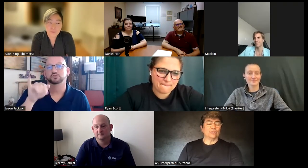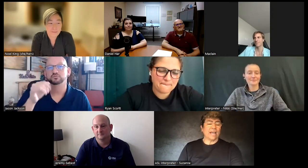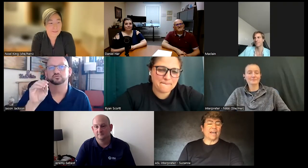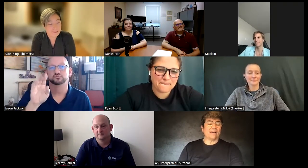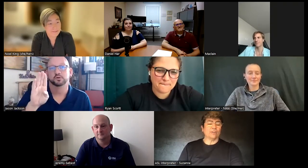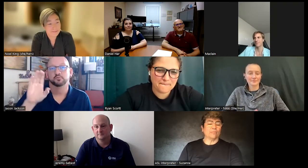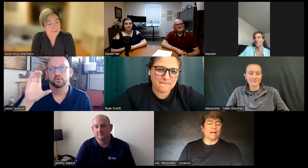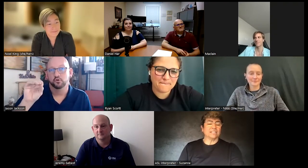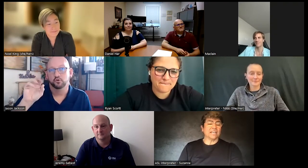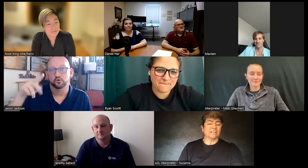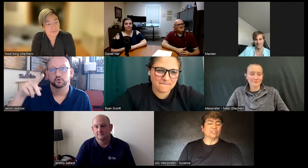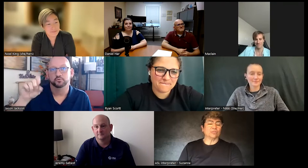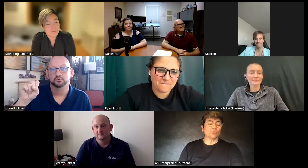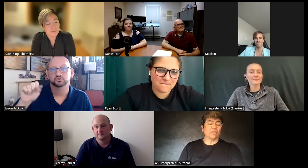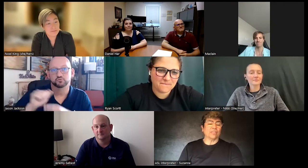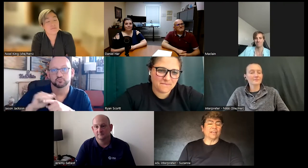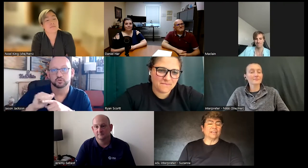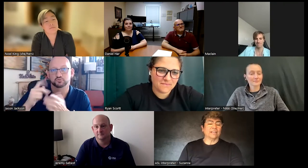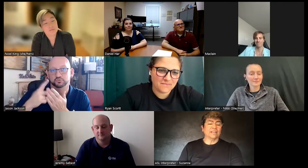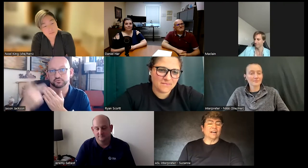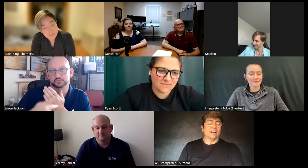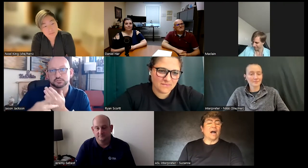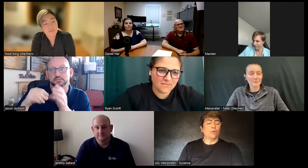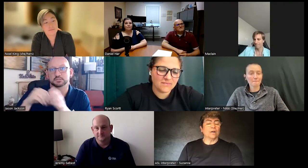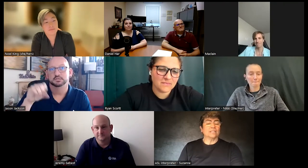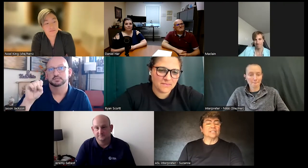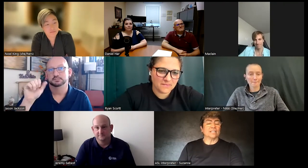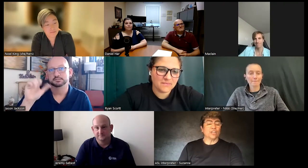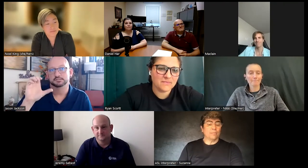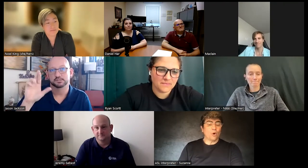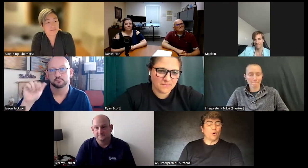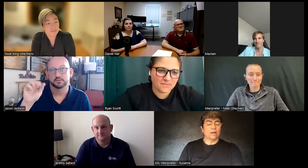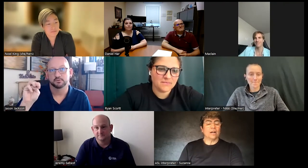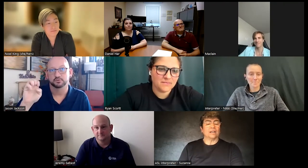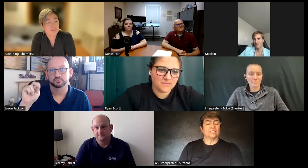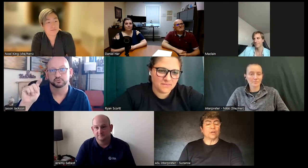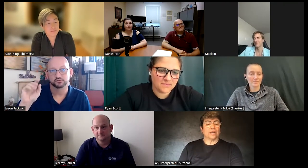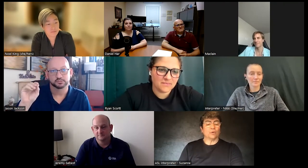you can't have your mindset on just one thing I was in Job Corps it's a training